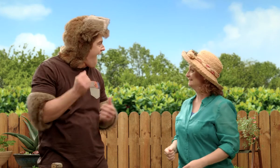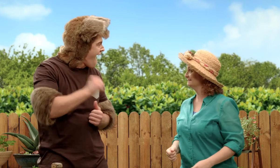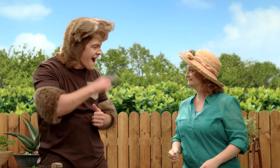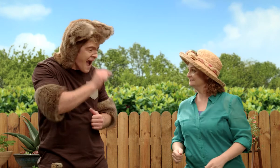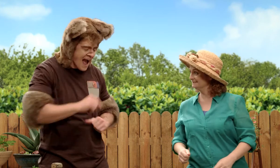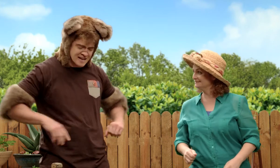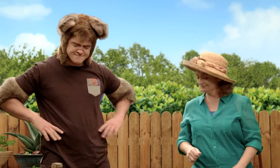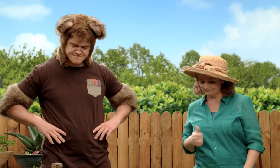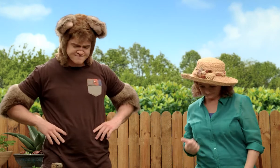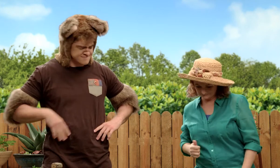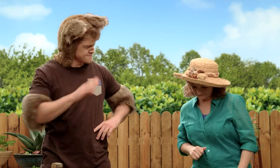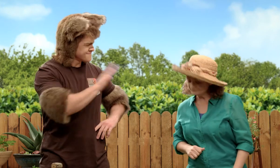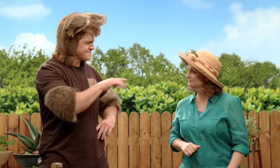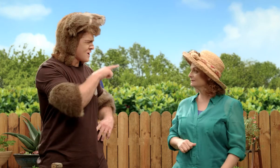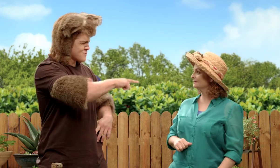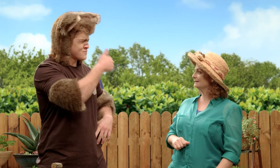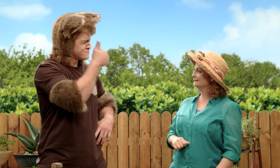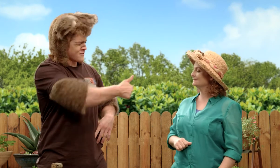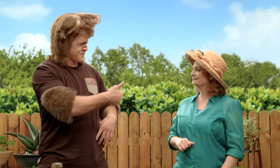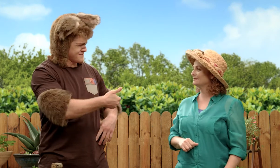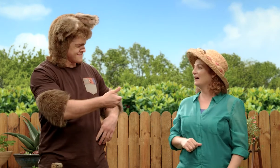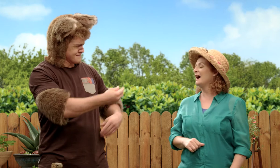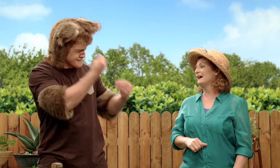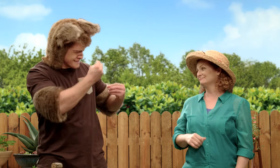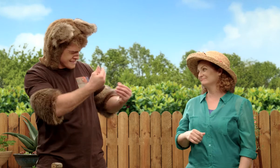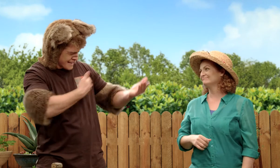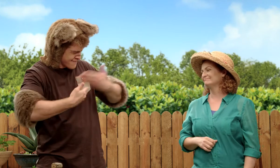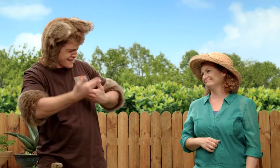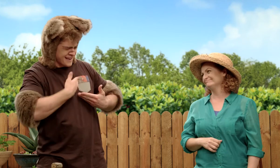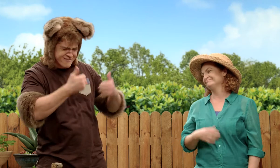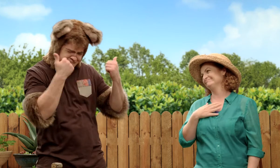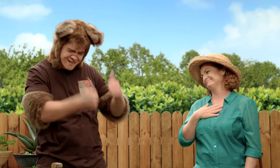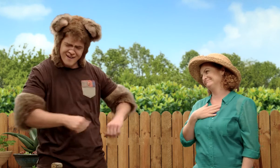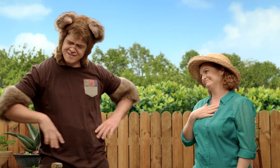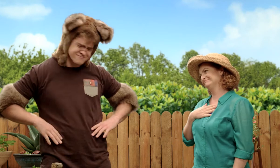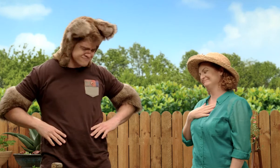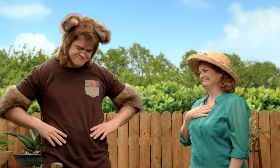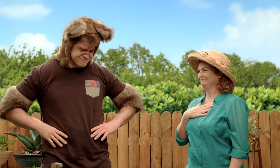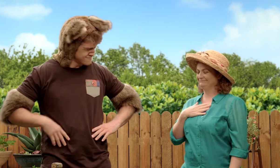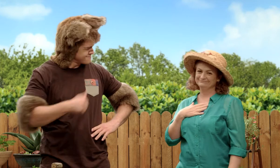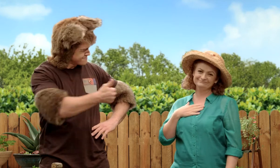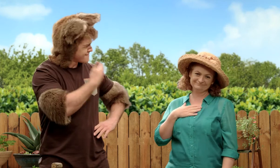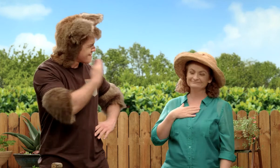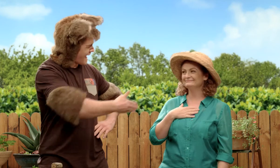Ah, okay! Sally, you’re always so good to me and you look after me so well.